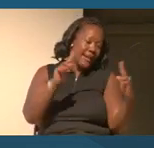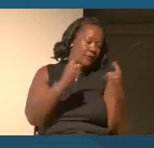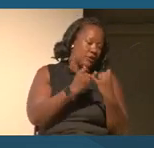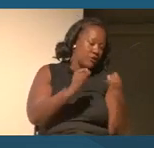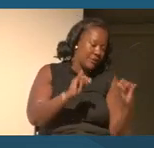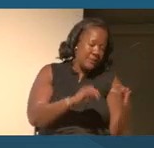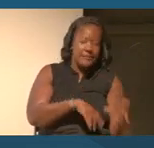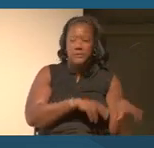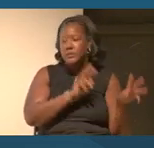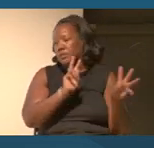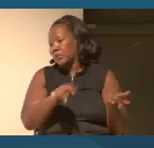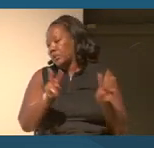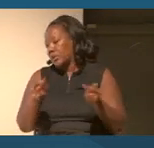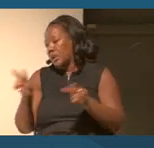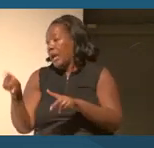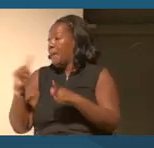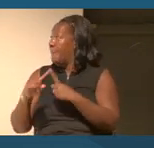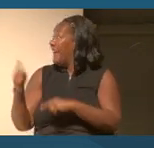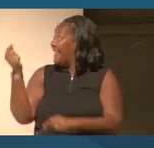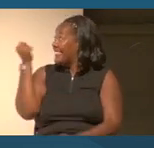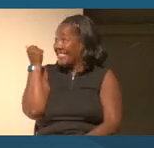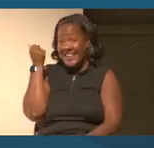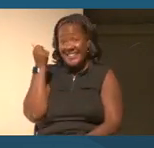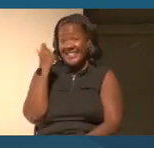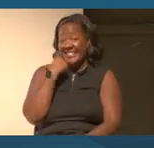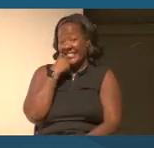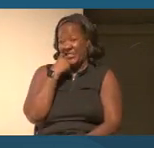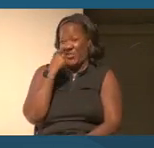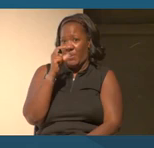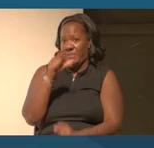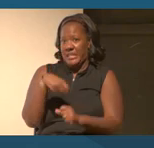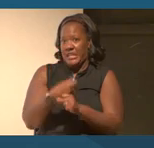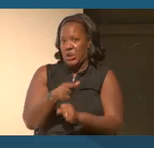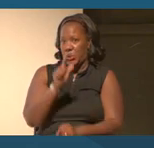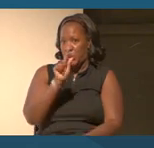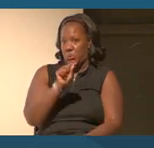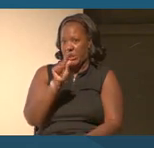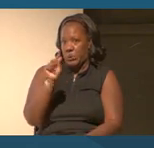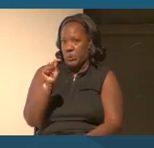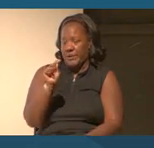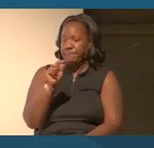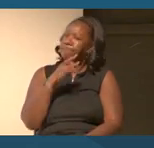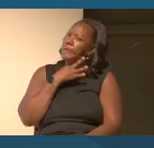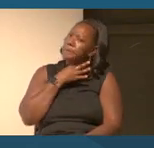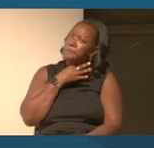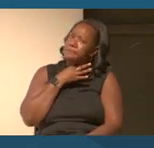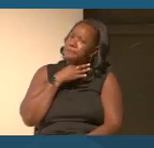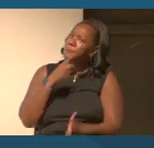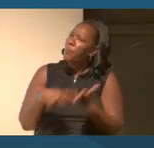But this is from 2020, and I'm curious to know what you think people don't understand